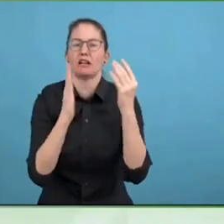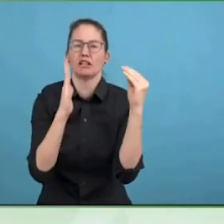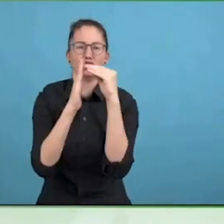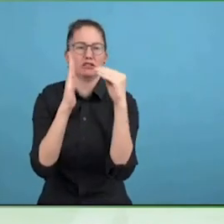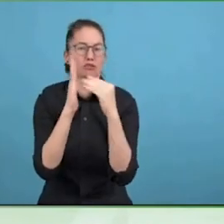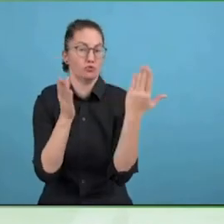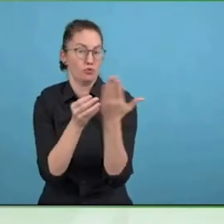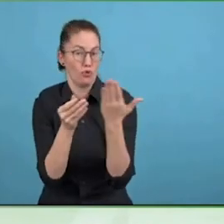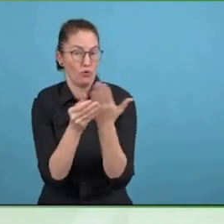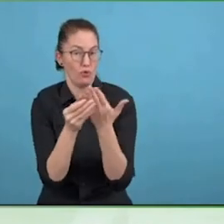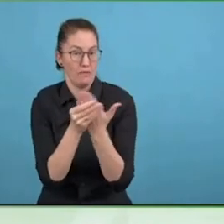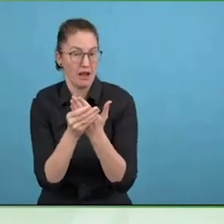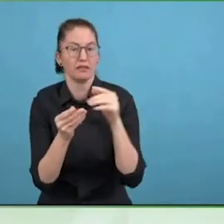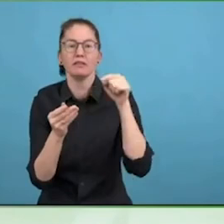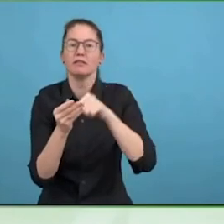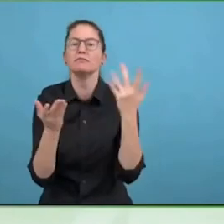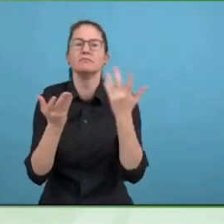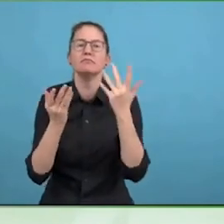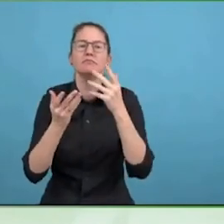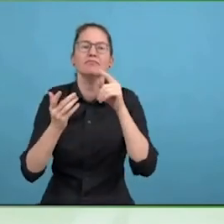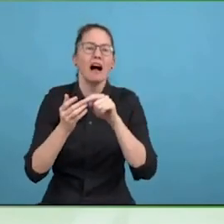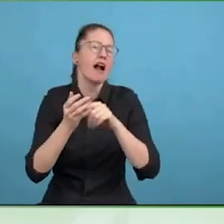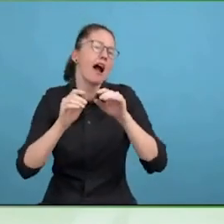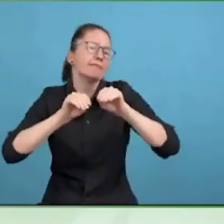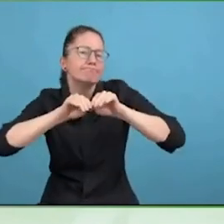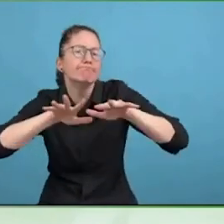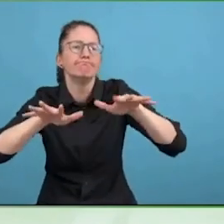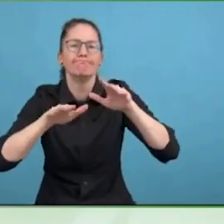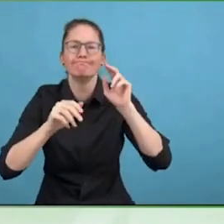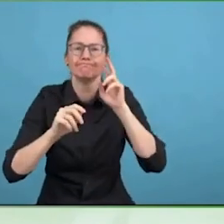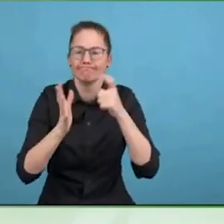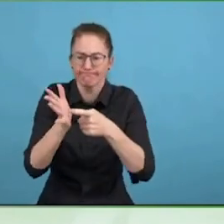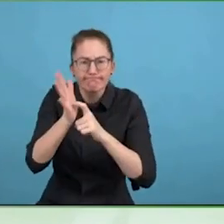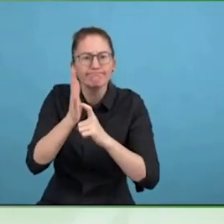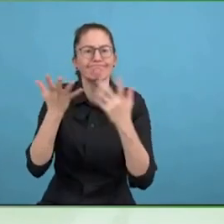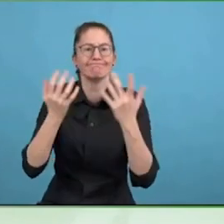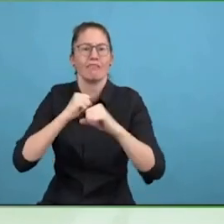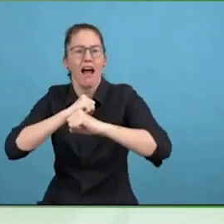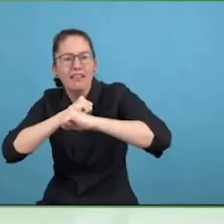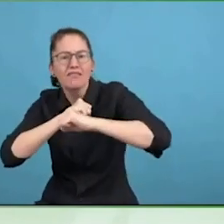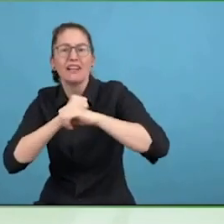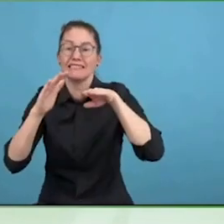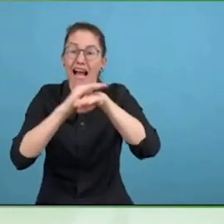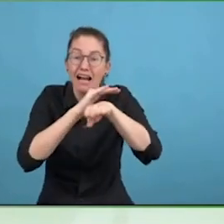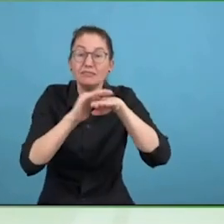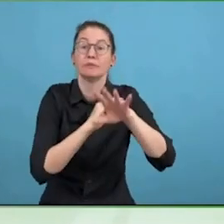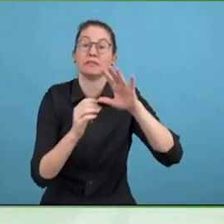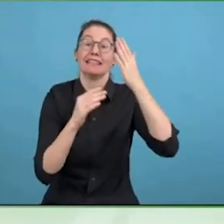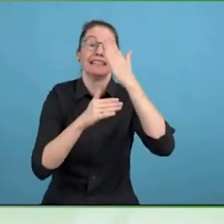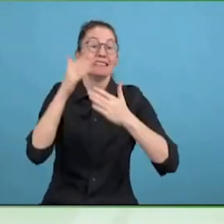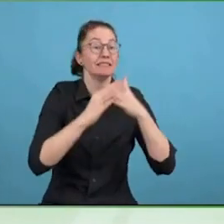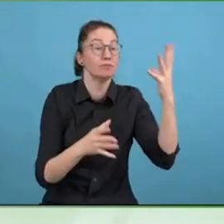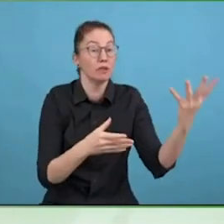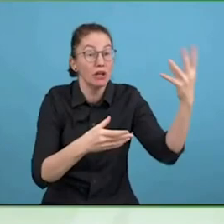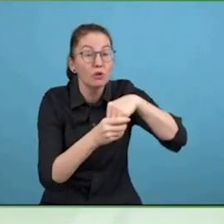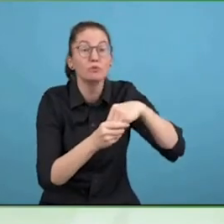you, there is a lot of moving parts with this. How are corporate brands, especially global corporate brands,